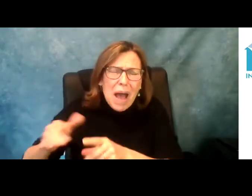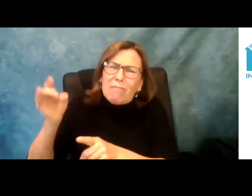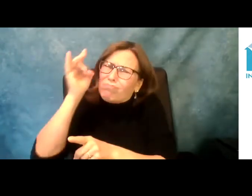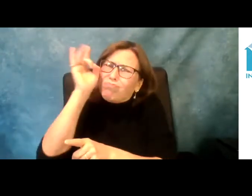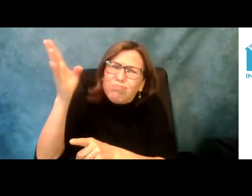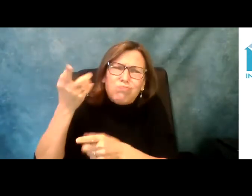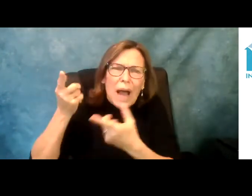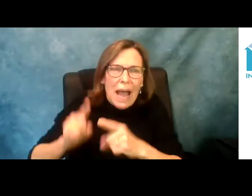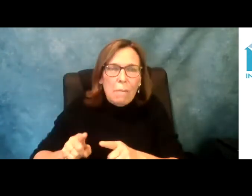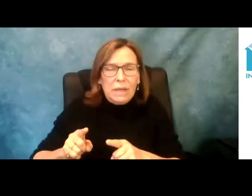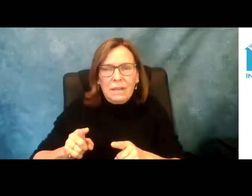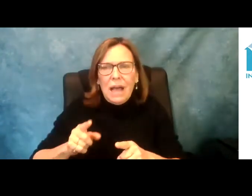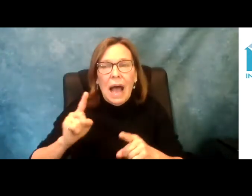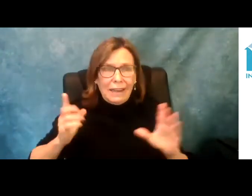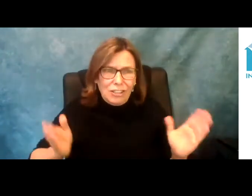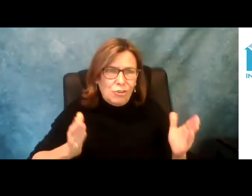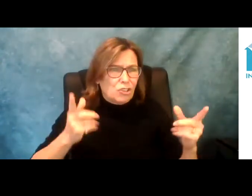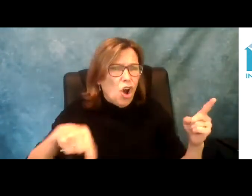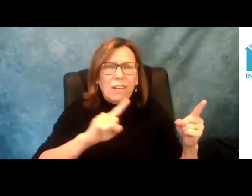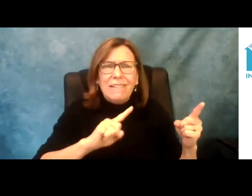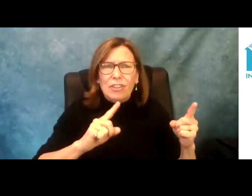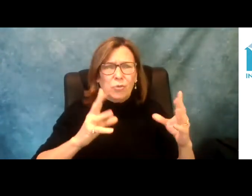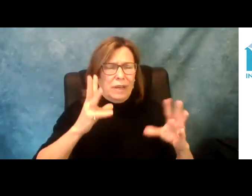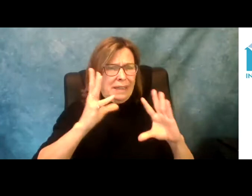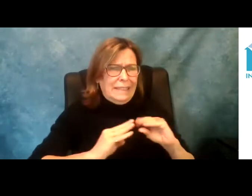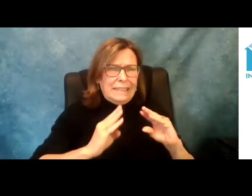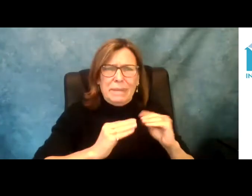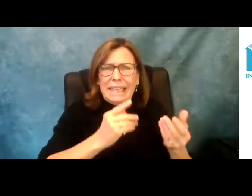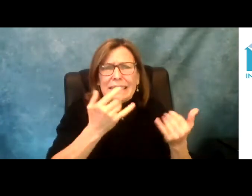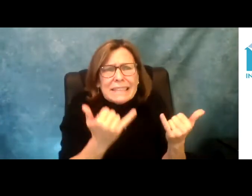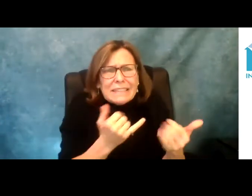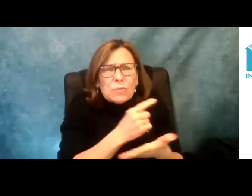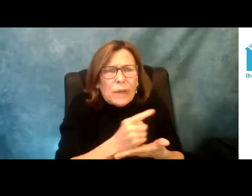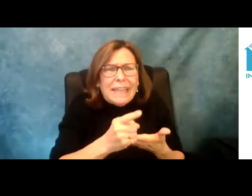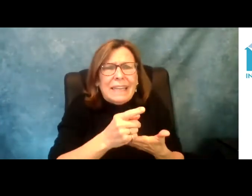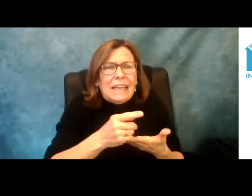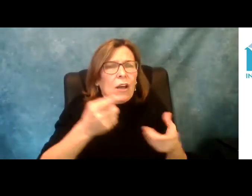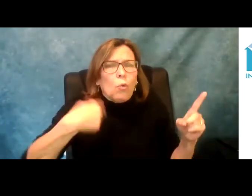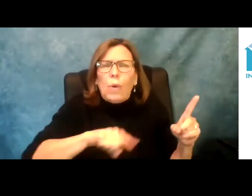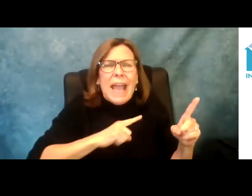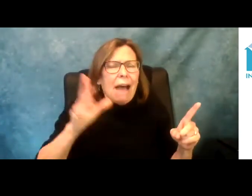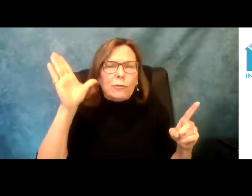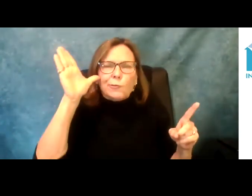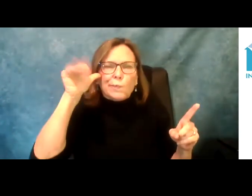deaths we witnessed in facilities as result. I urge you all to focus on this issue in your meetings today, this